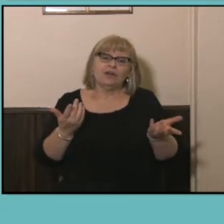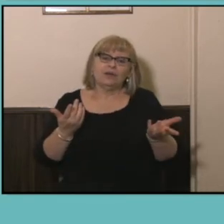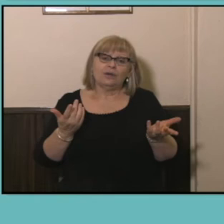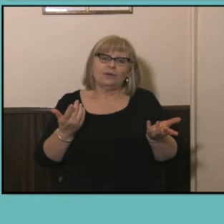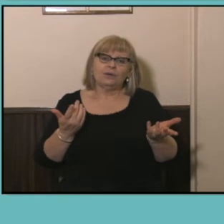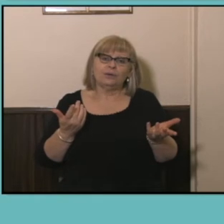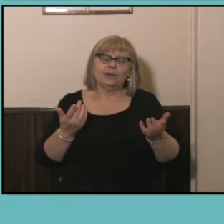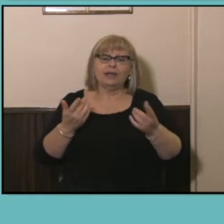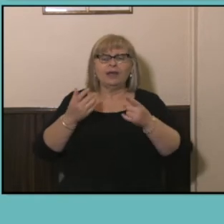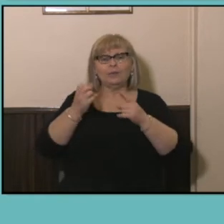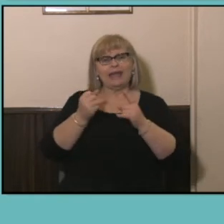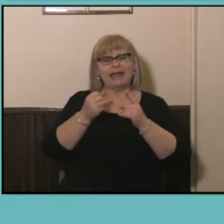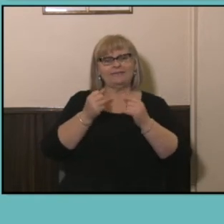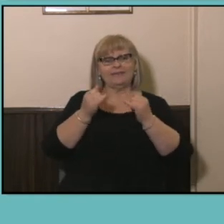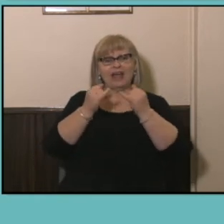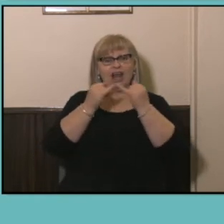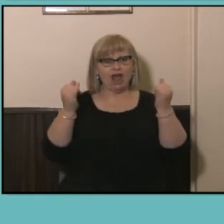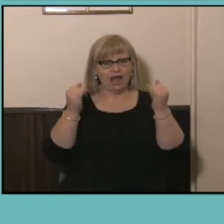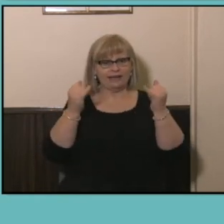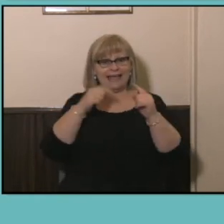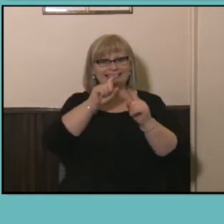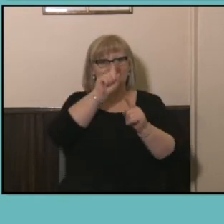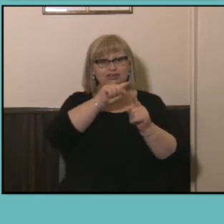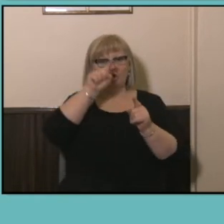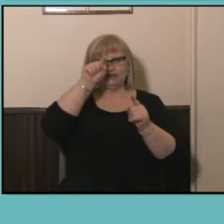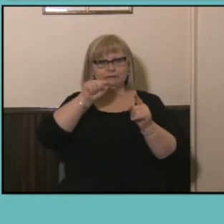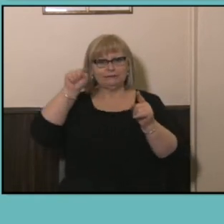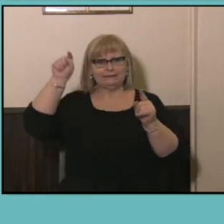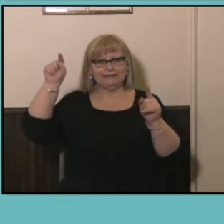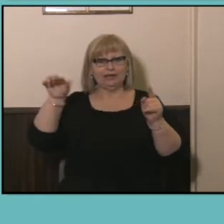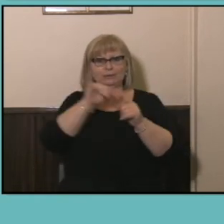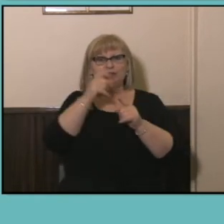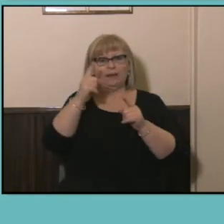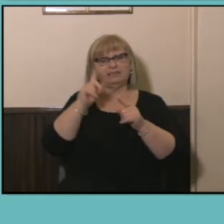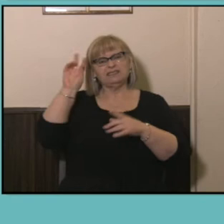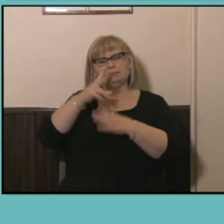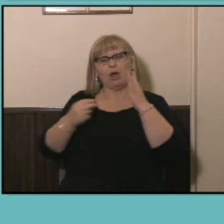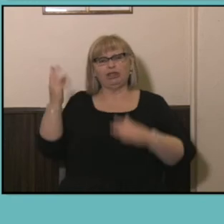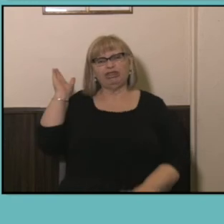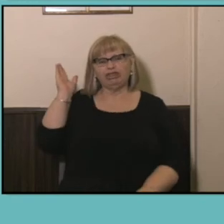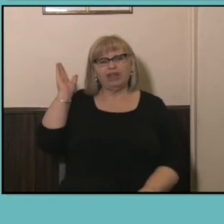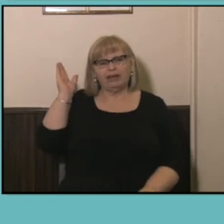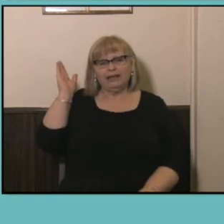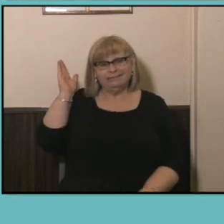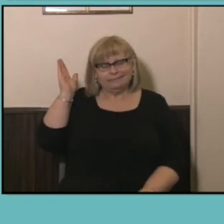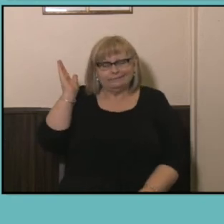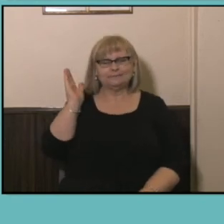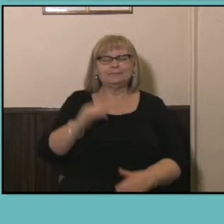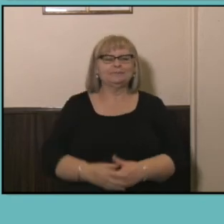graph and a dot graph? A graph that is both a dot graph and a line graph. So